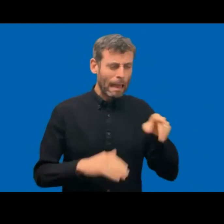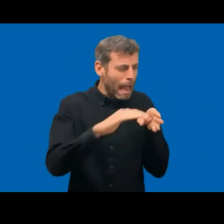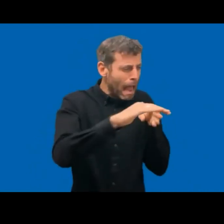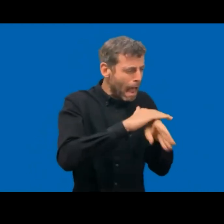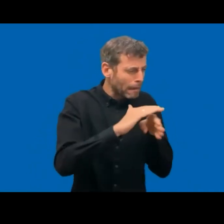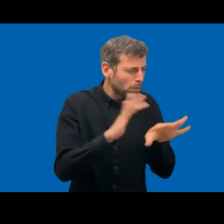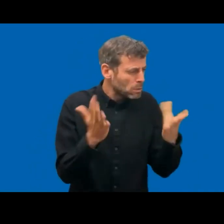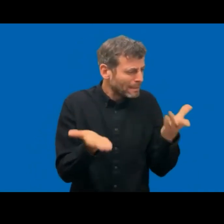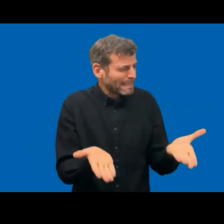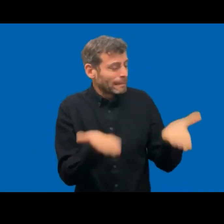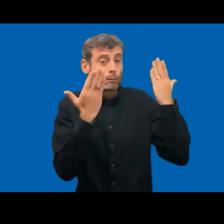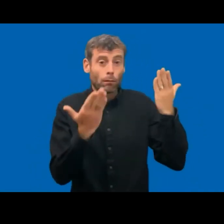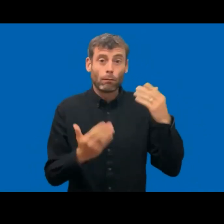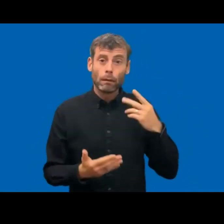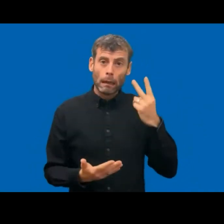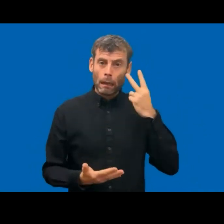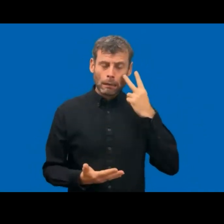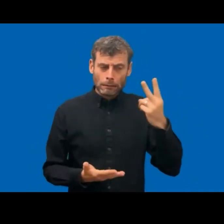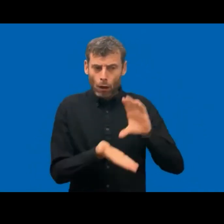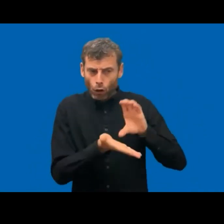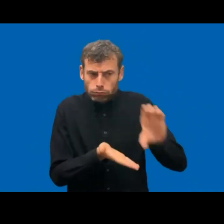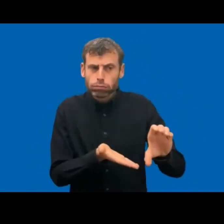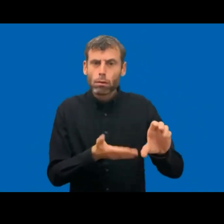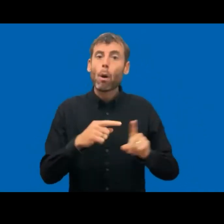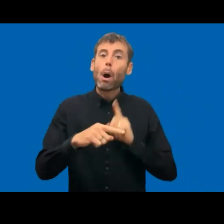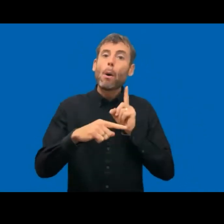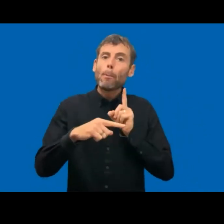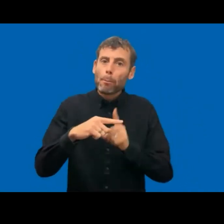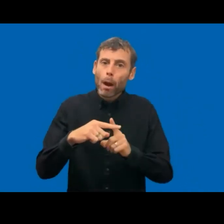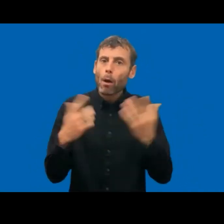professionals notice public sector could also be a really good opportunity for persons with